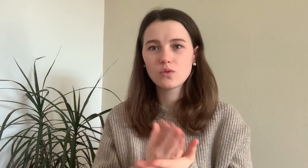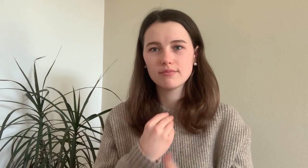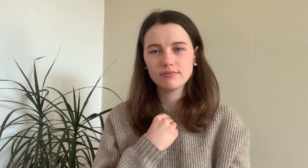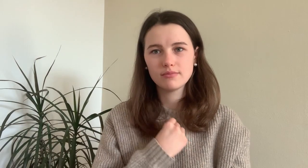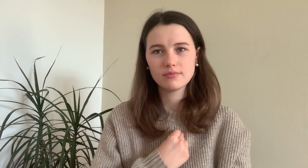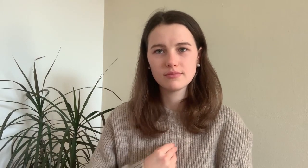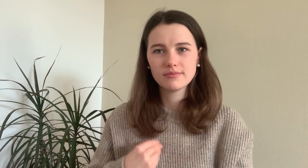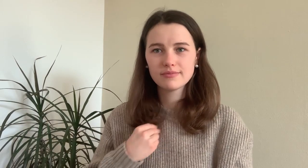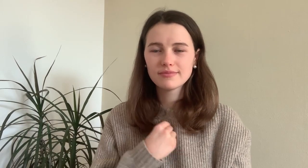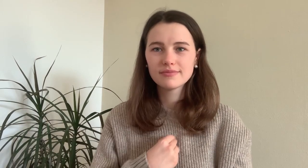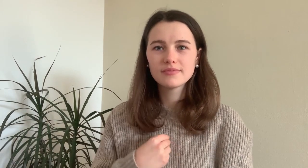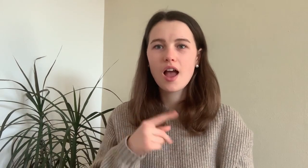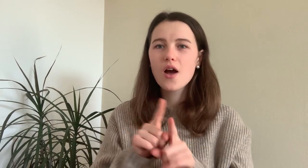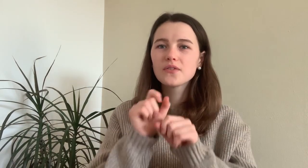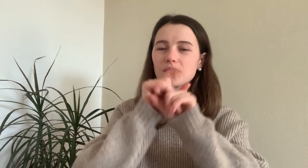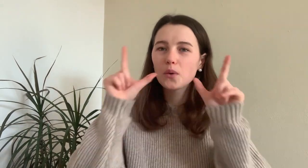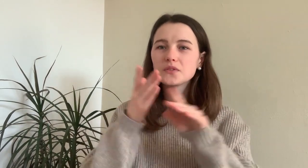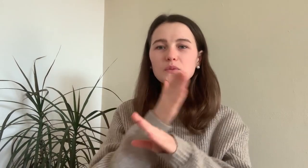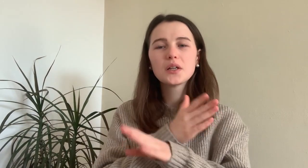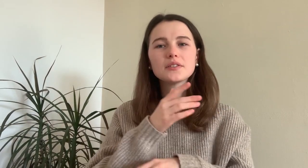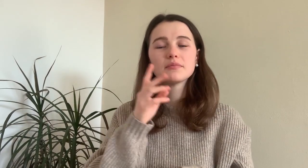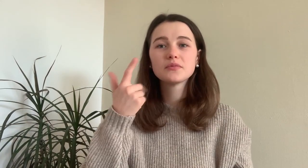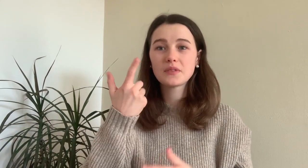I didn´t want that.